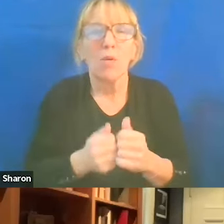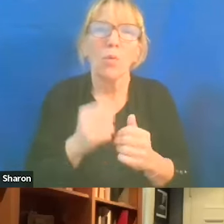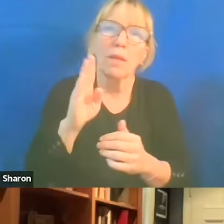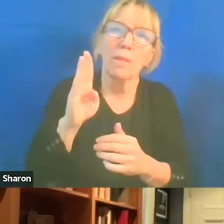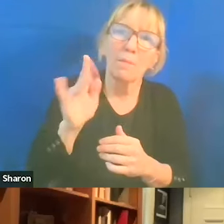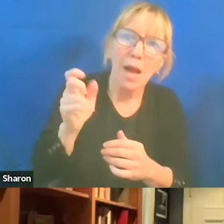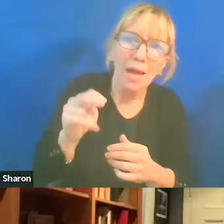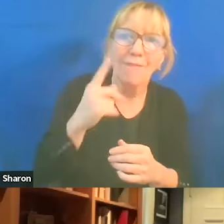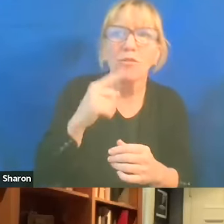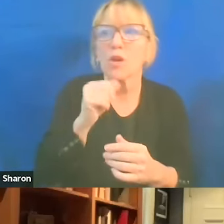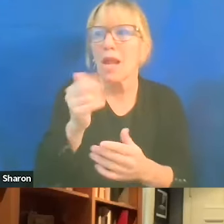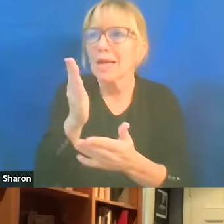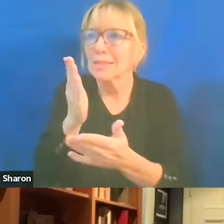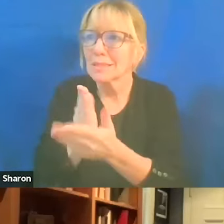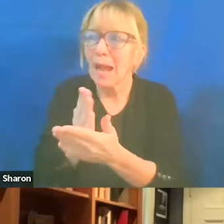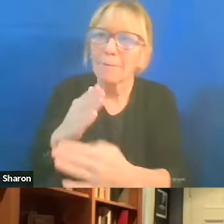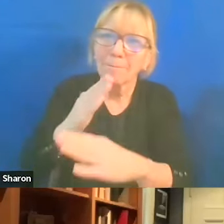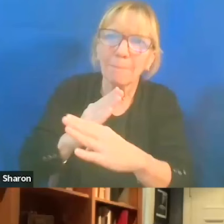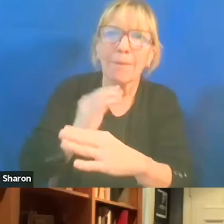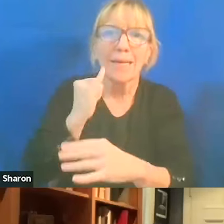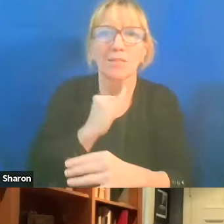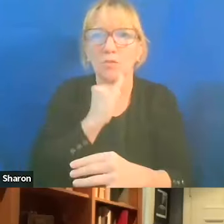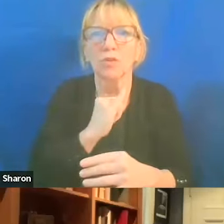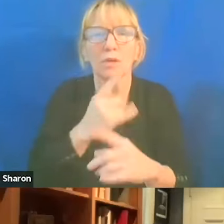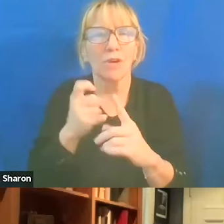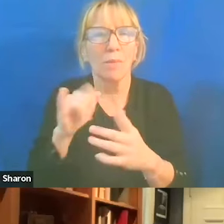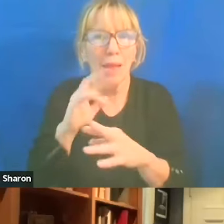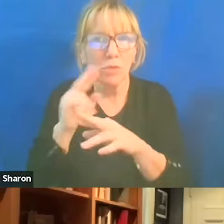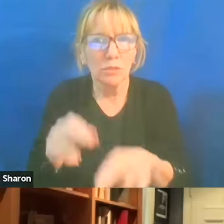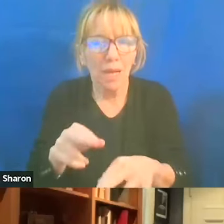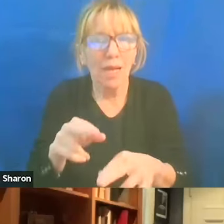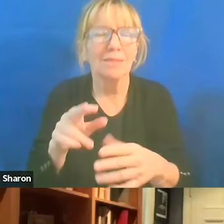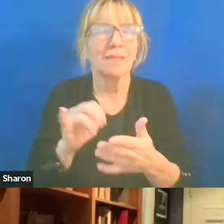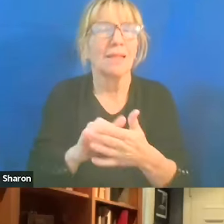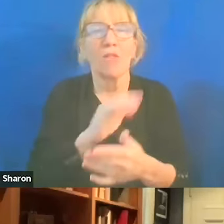stopping Israel from this response, that they're never gonna vote for him.